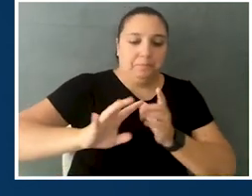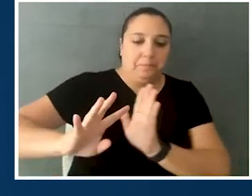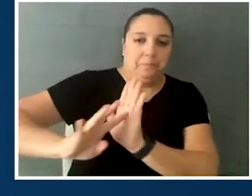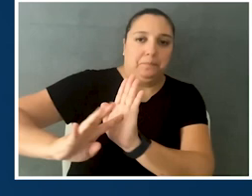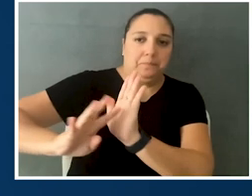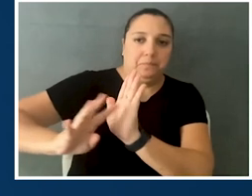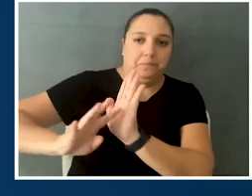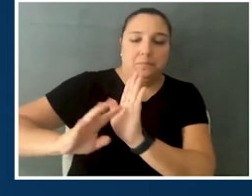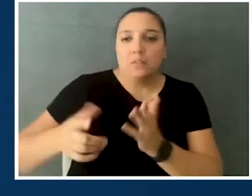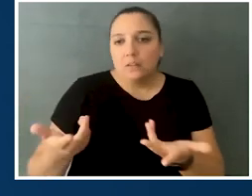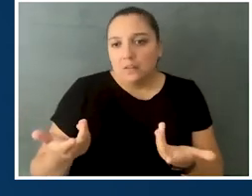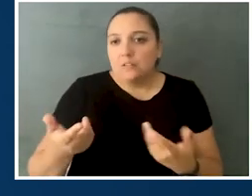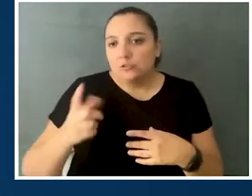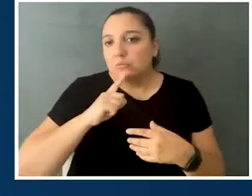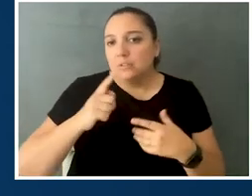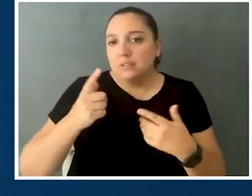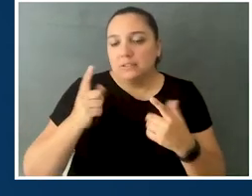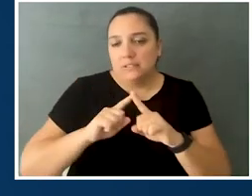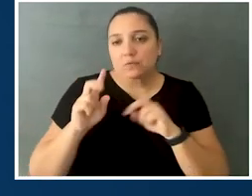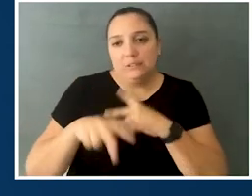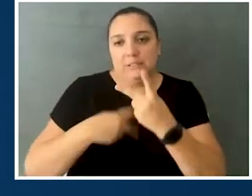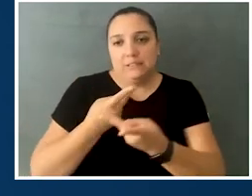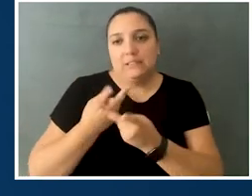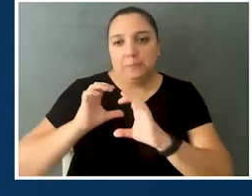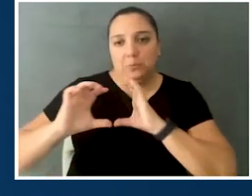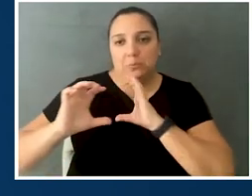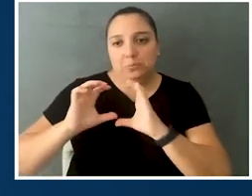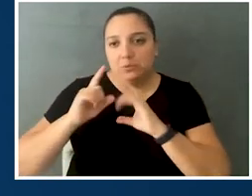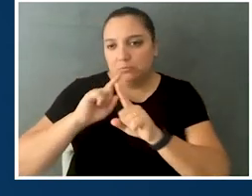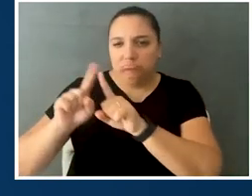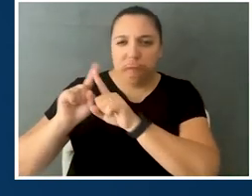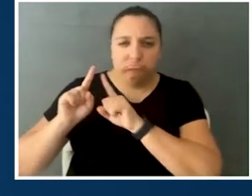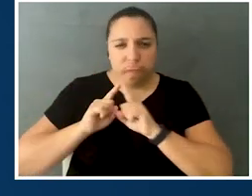and it's an alternative form of communication that allows a lot of people with various disabilities.